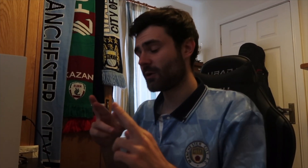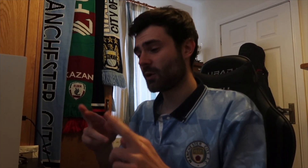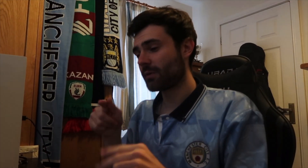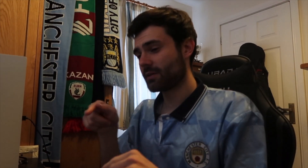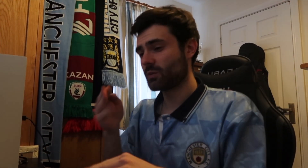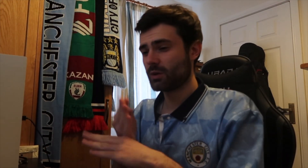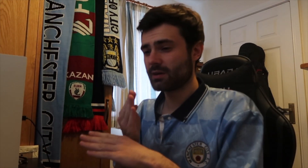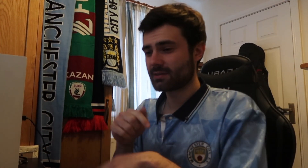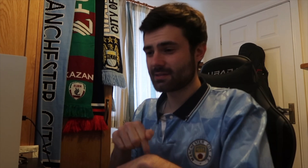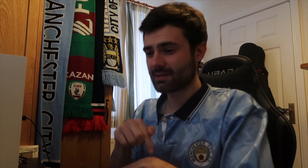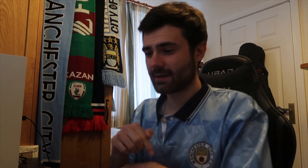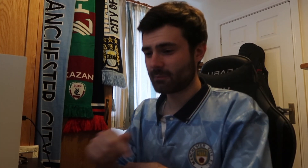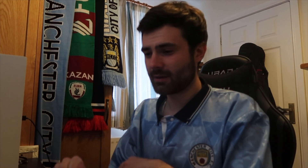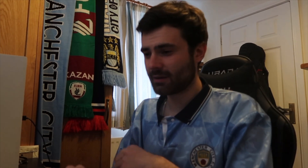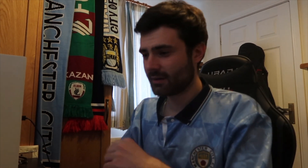Let's hope it works this time